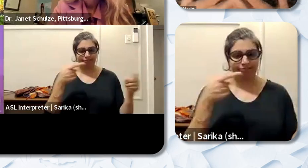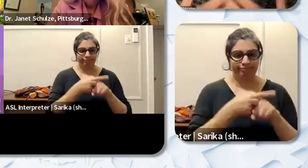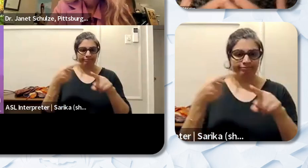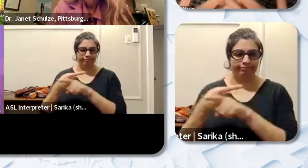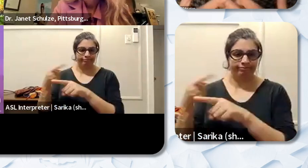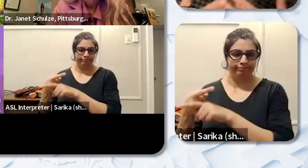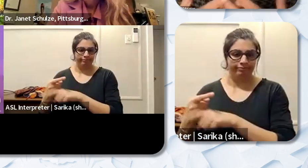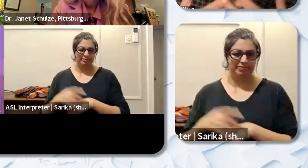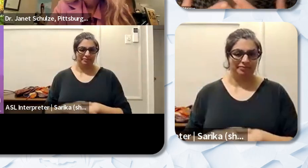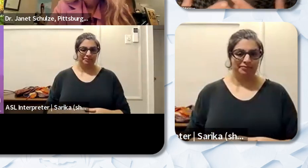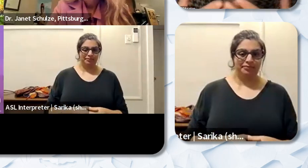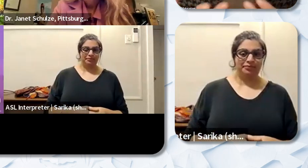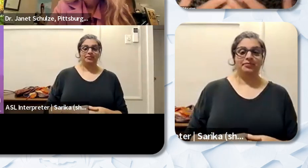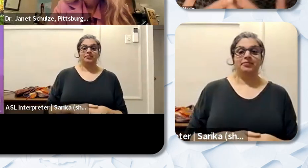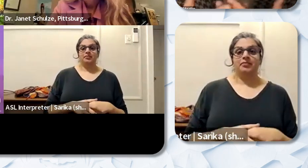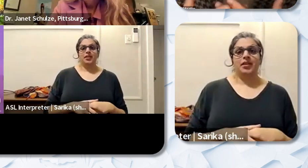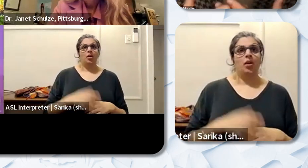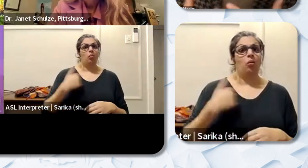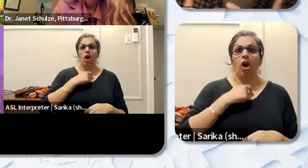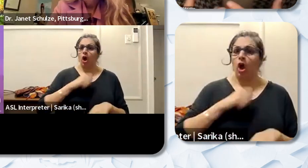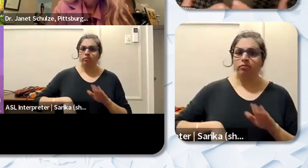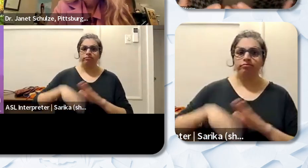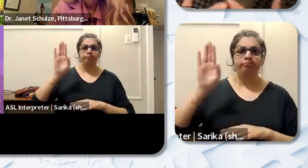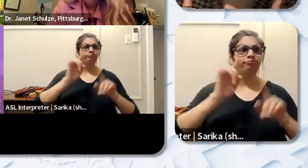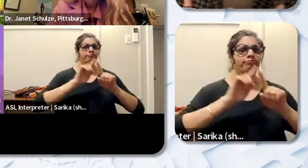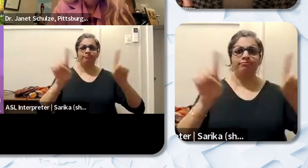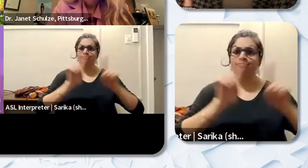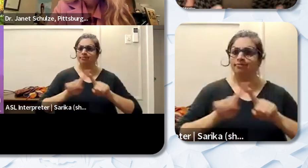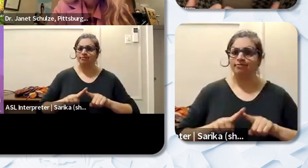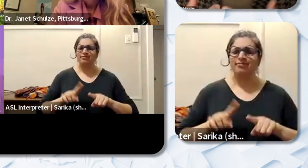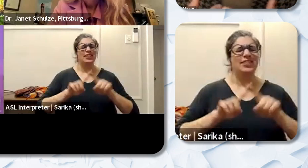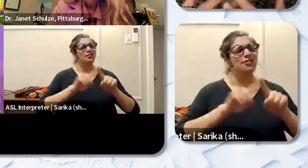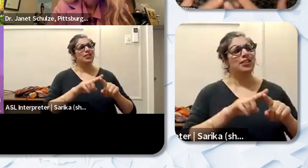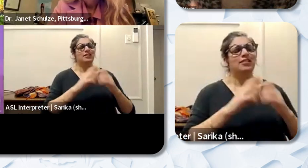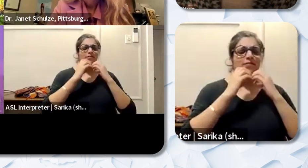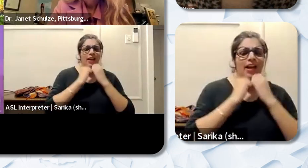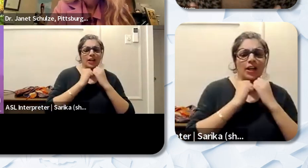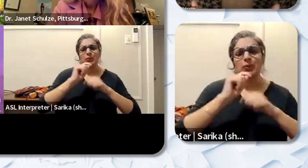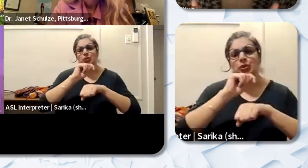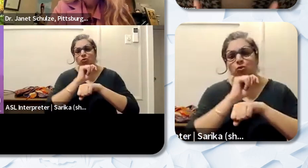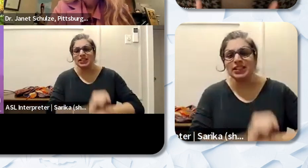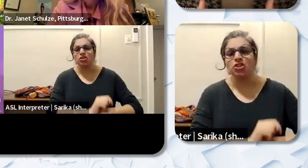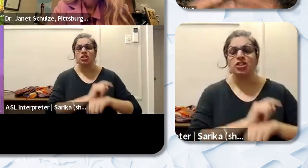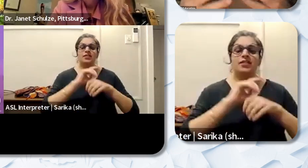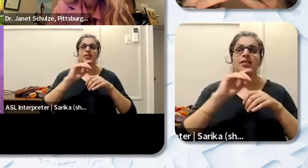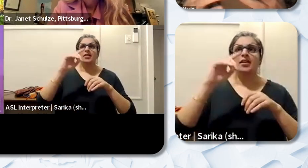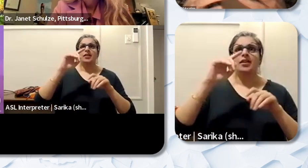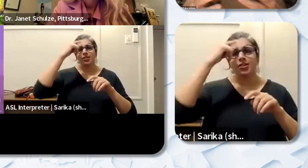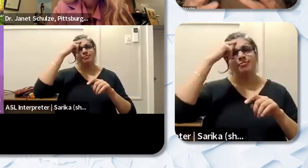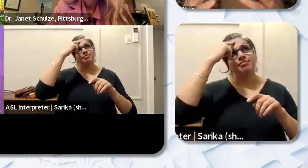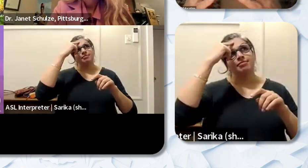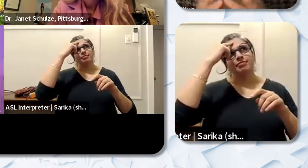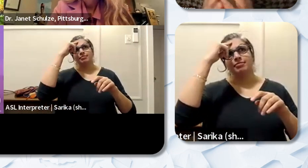we all are raised differently and have different values and traditions and mindsets and what may